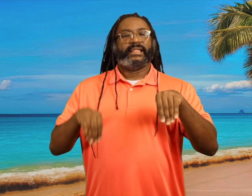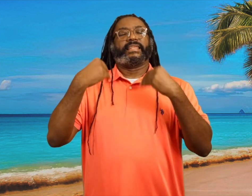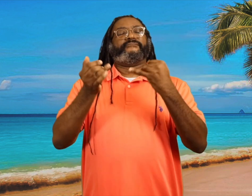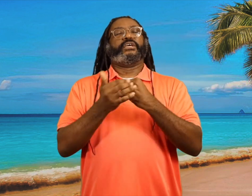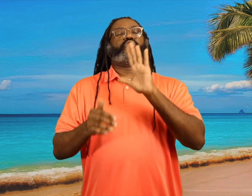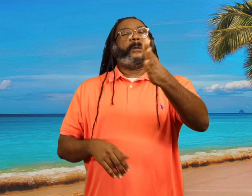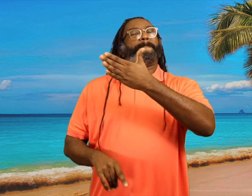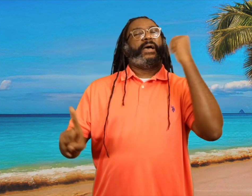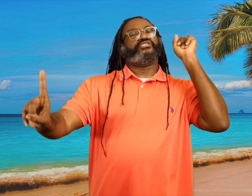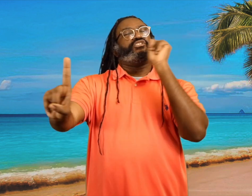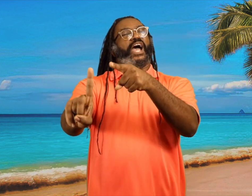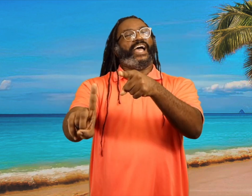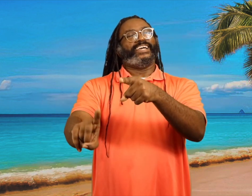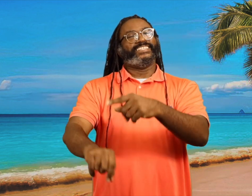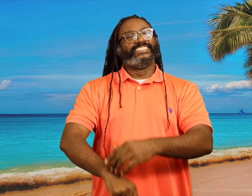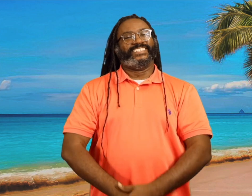Give it your best shot.